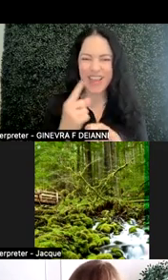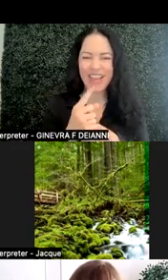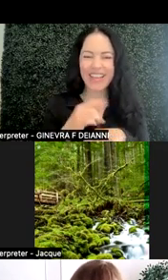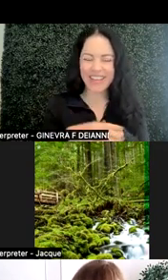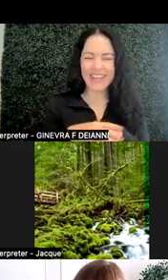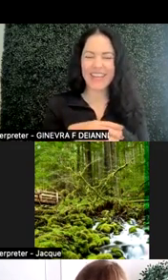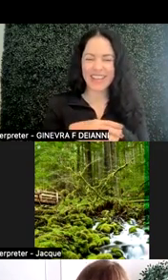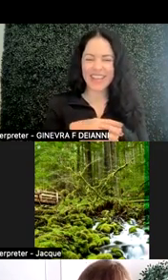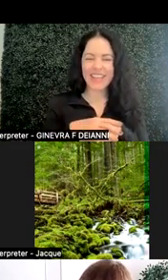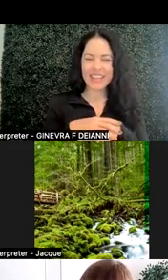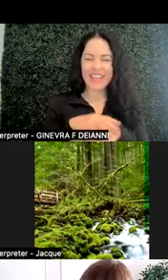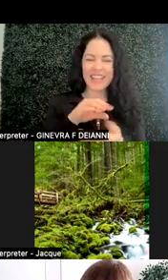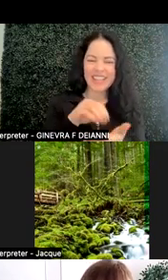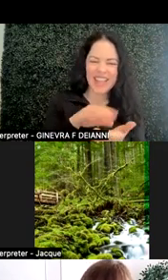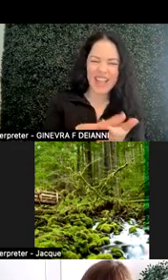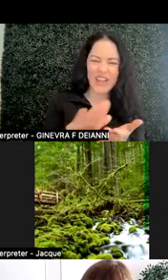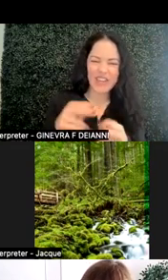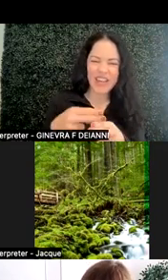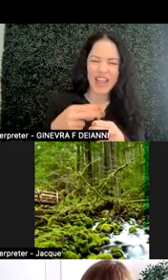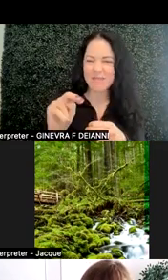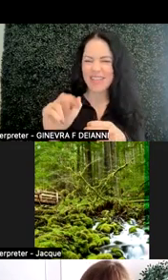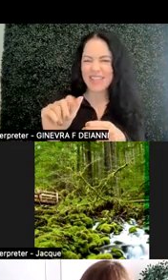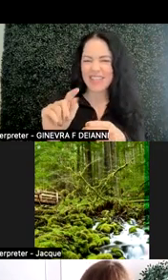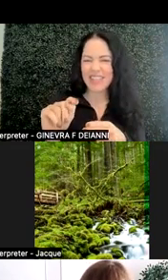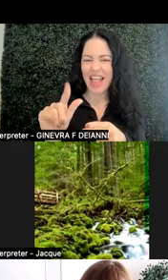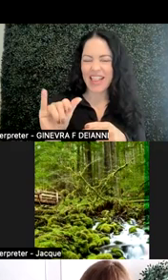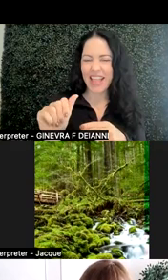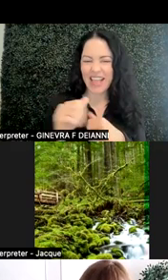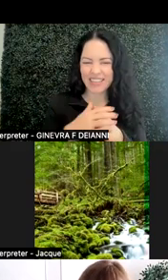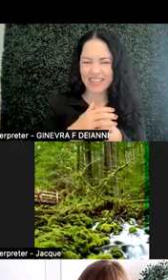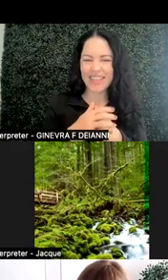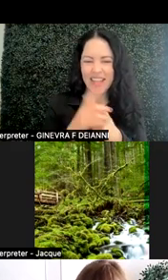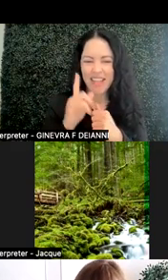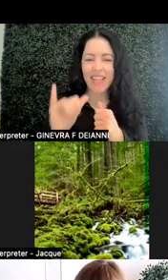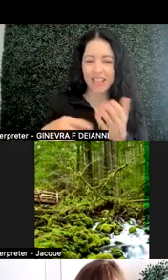We'll take your name down, Natalya. It does. I think that would be a discussion all to itself